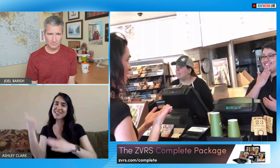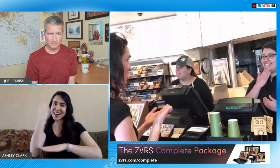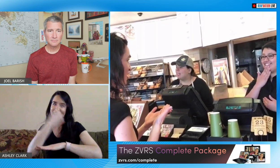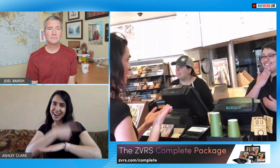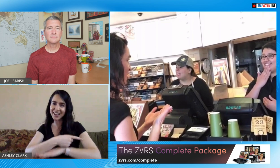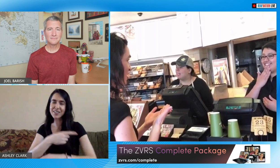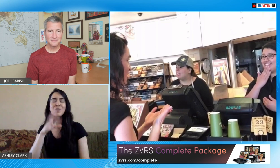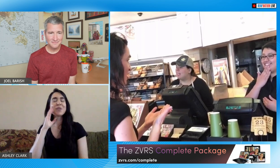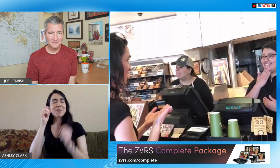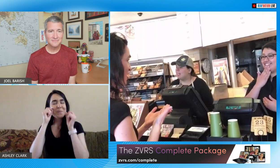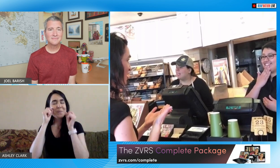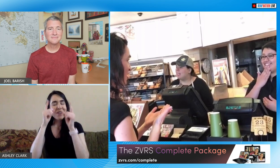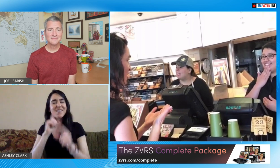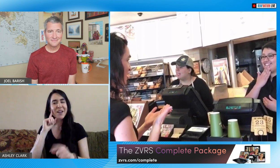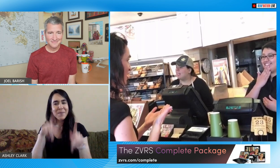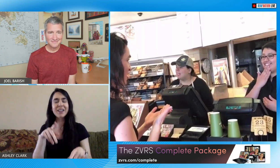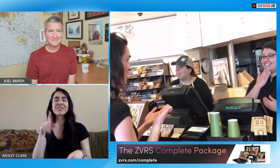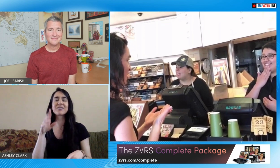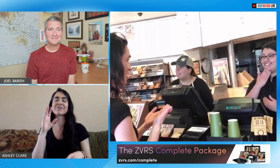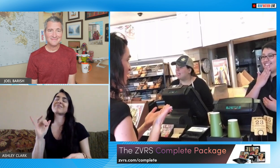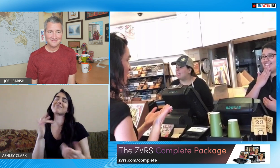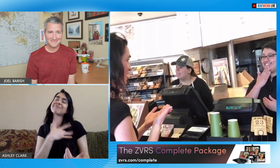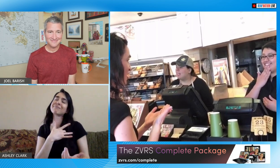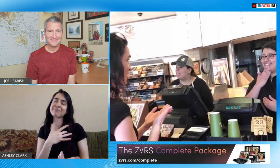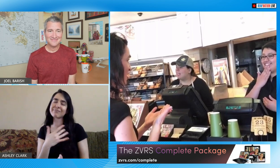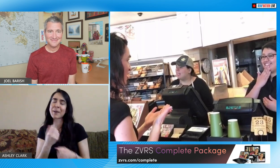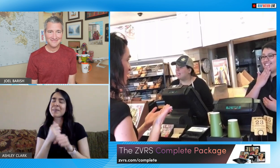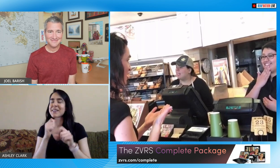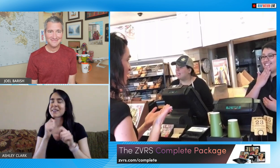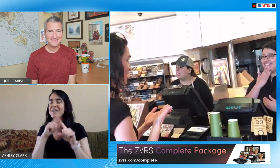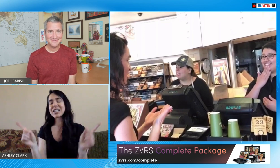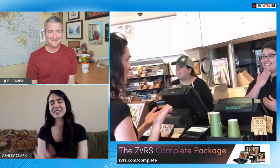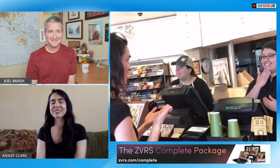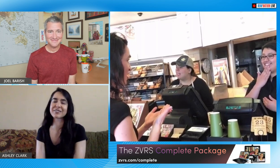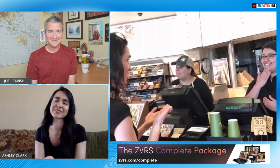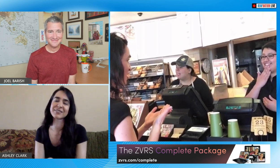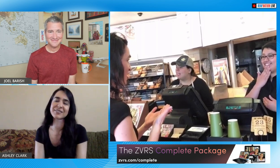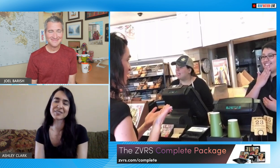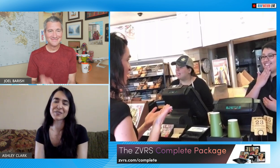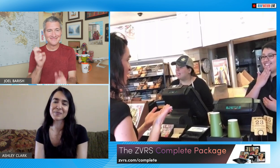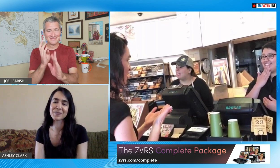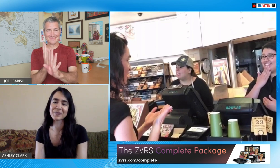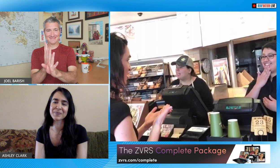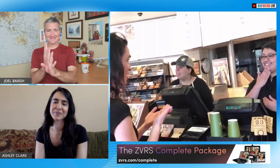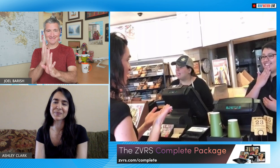deaf person again they'll remember this and be ready to attempt to communicate